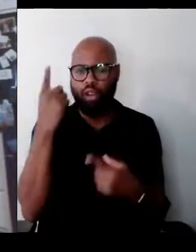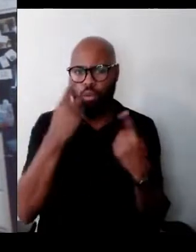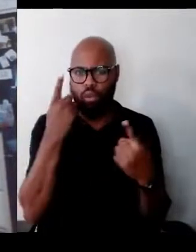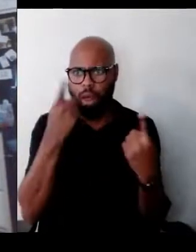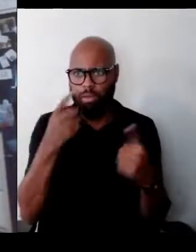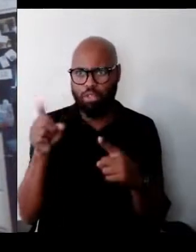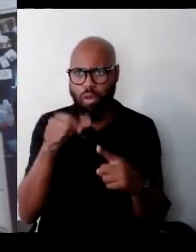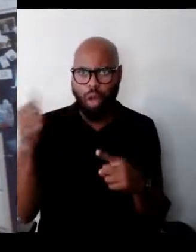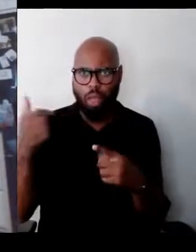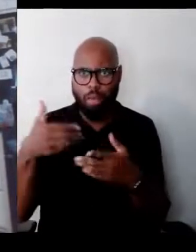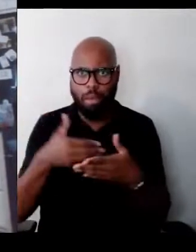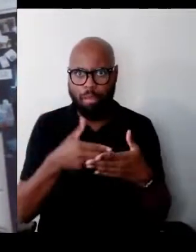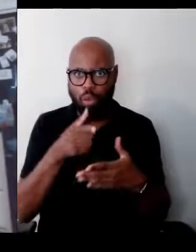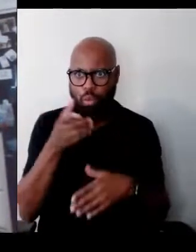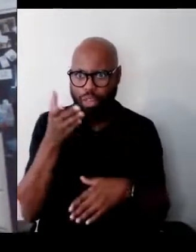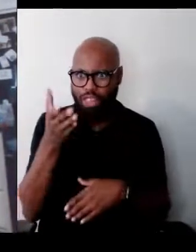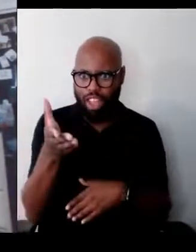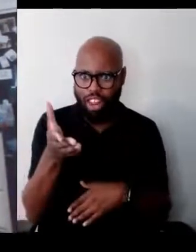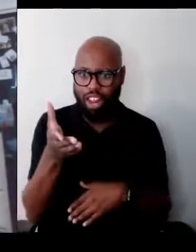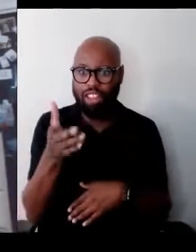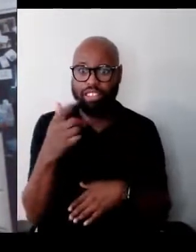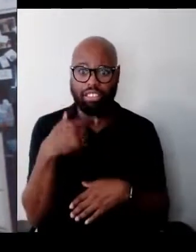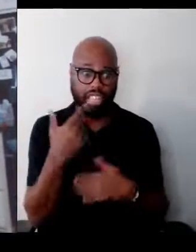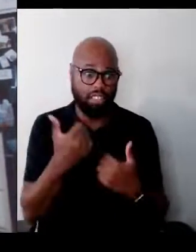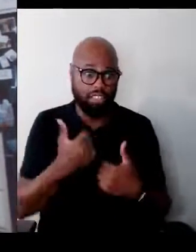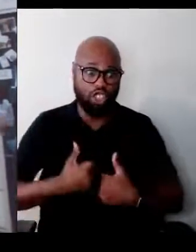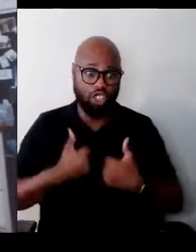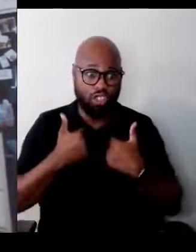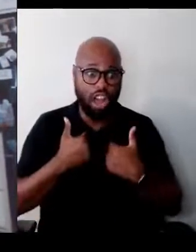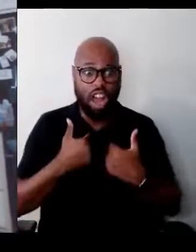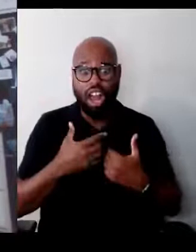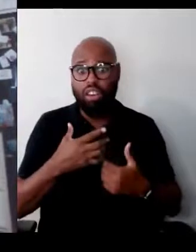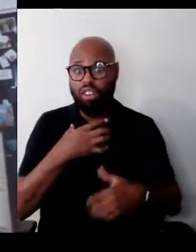Whether they survived the starvation that we went through